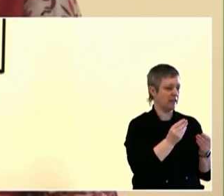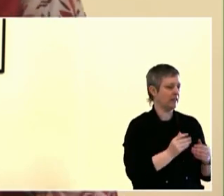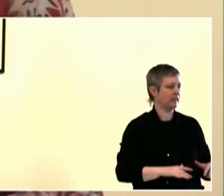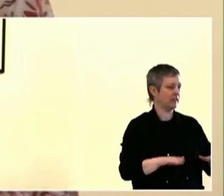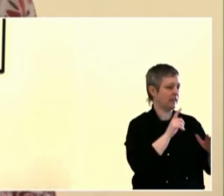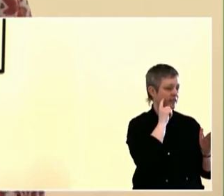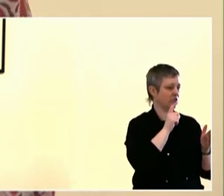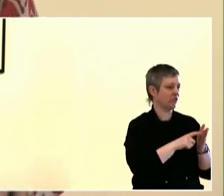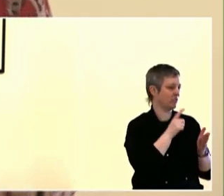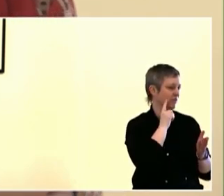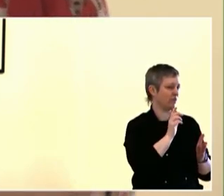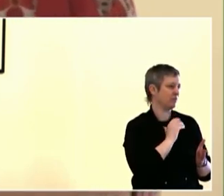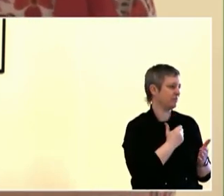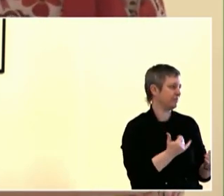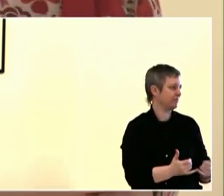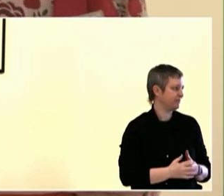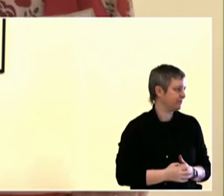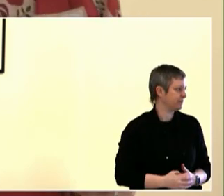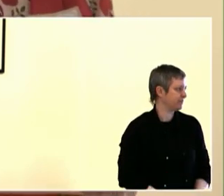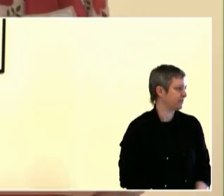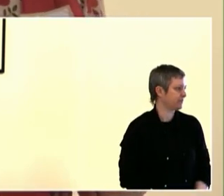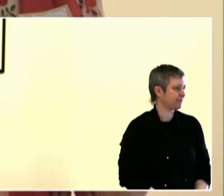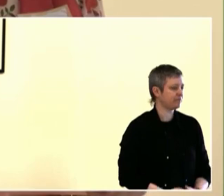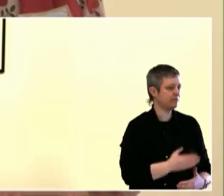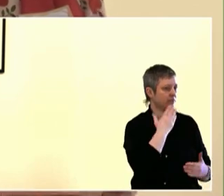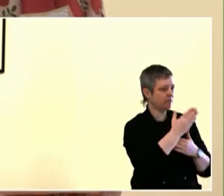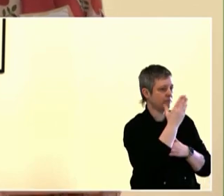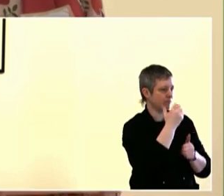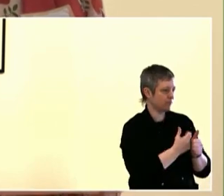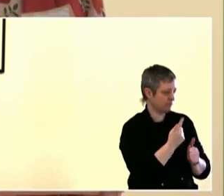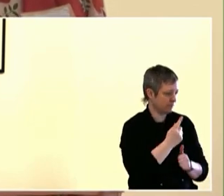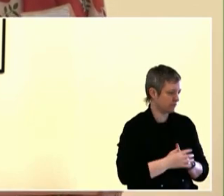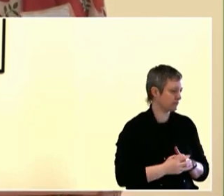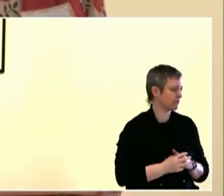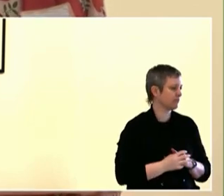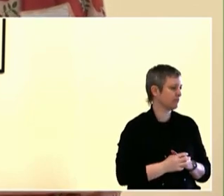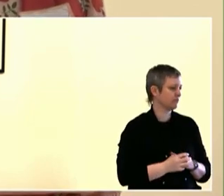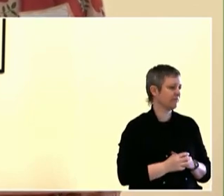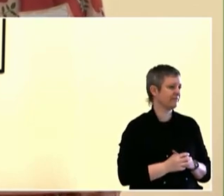Halloween, but welcome, welcome to Portland State!